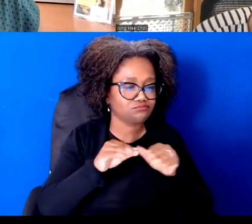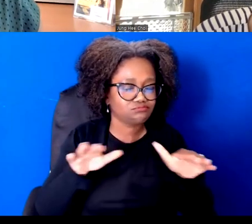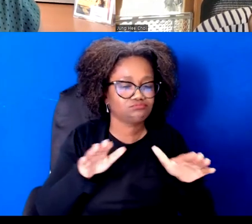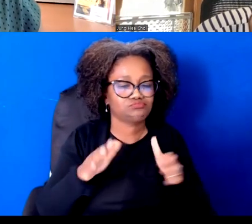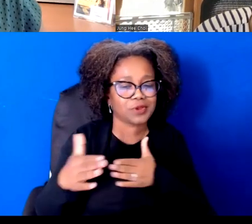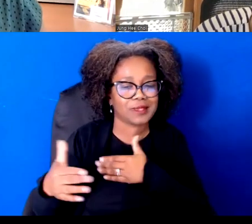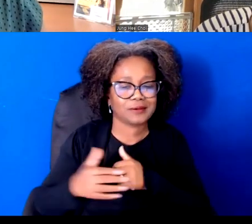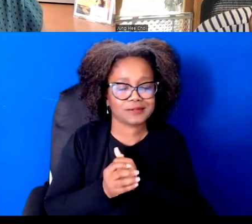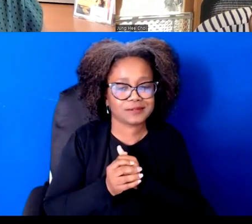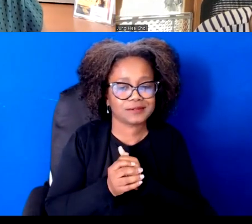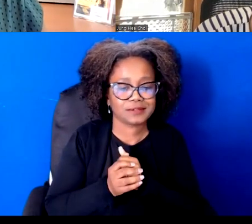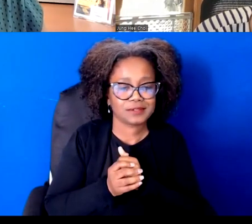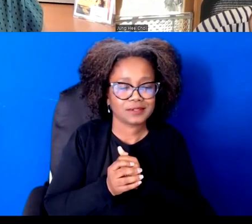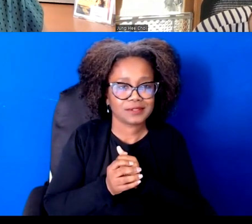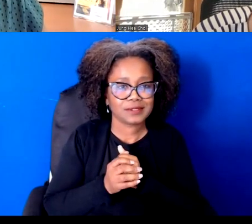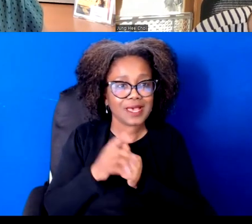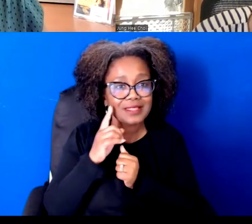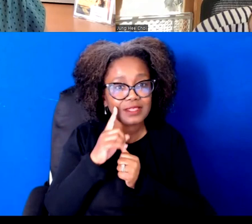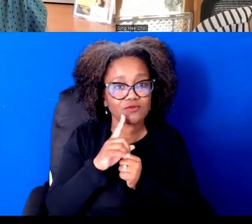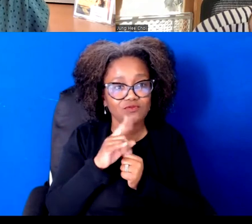are faced with so much.